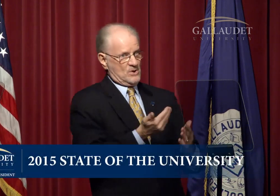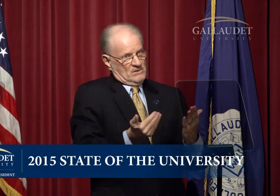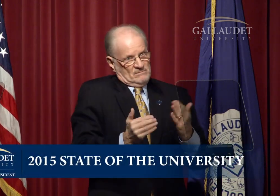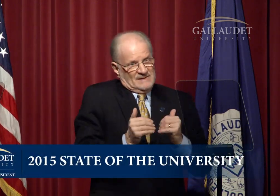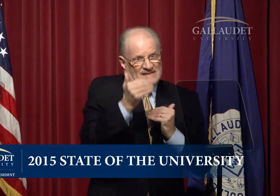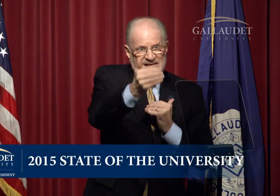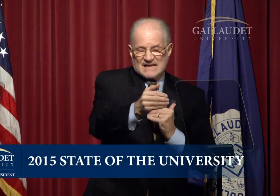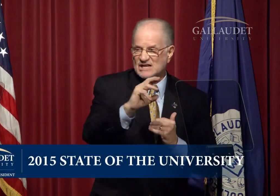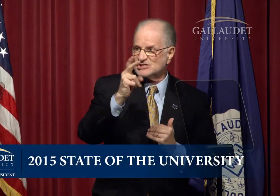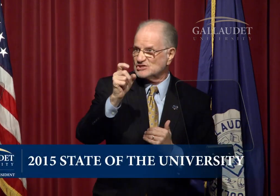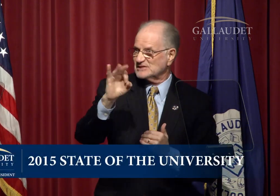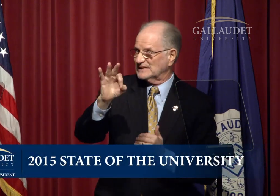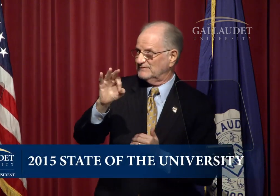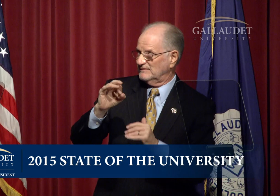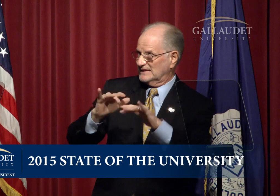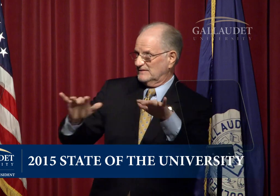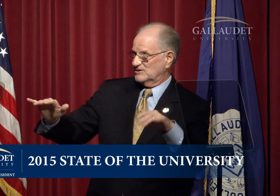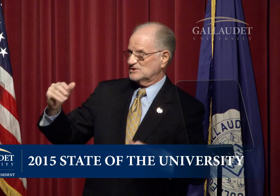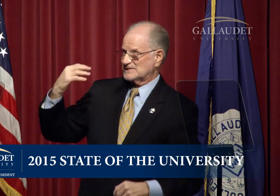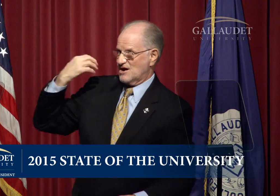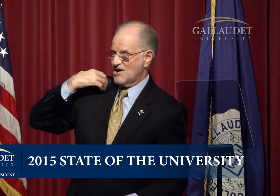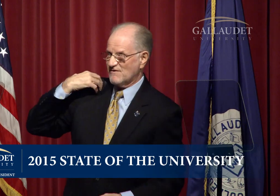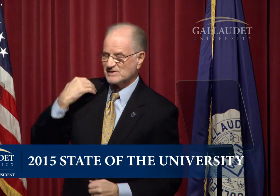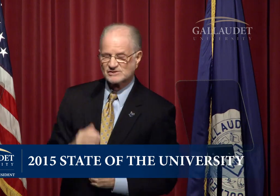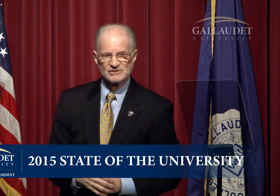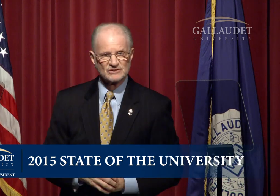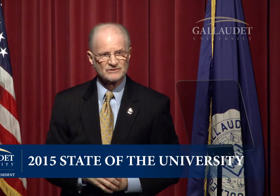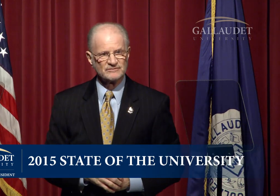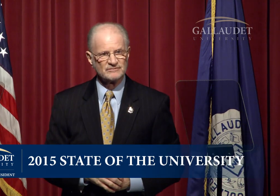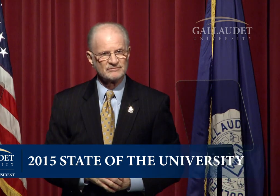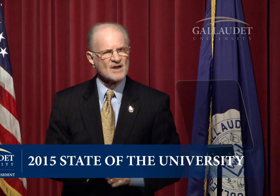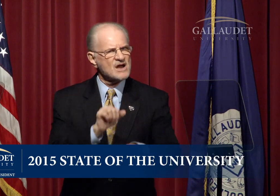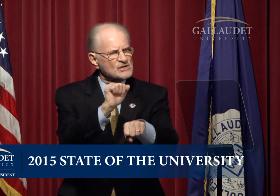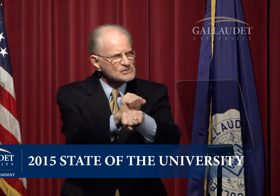for our next CDO.